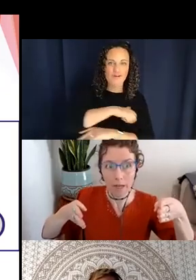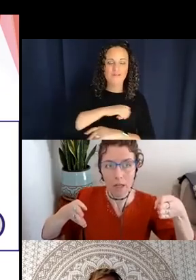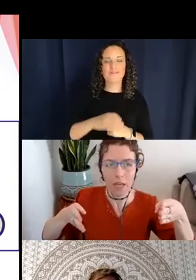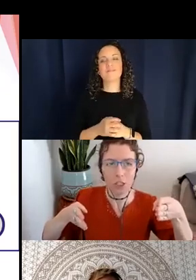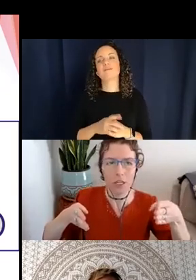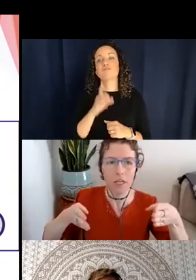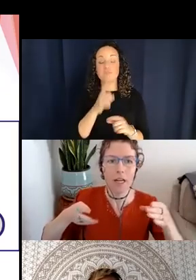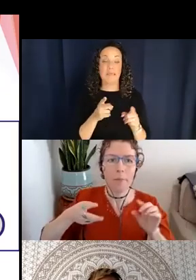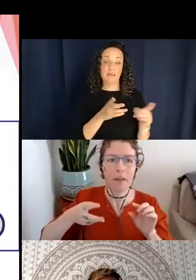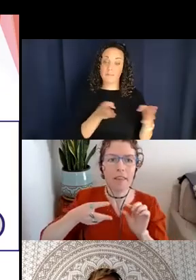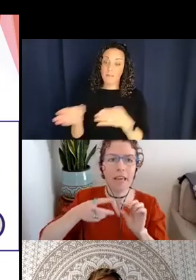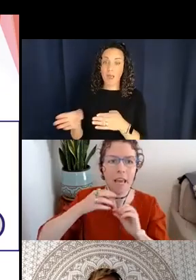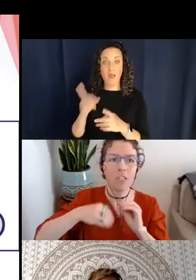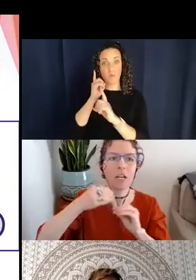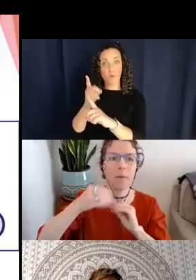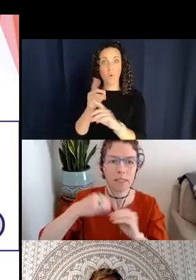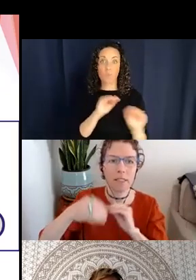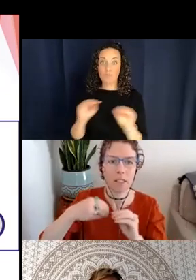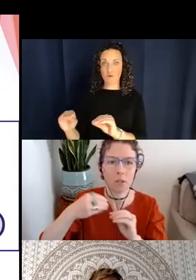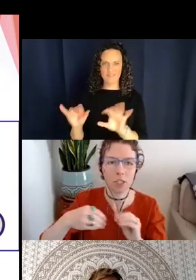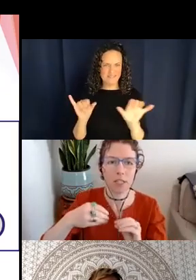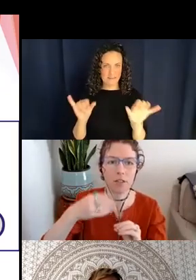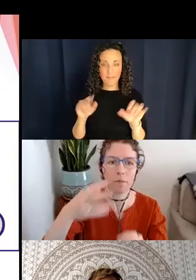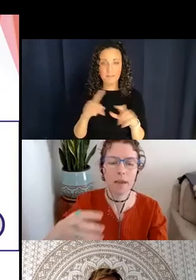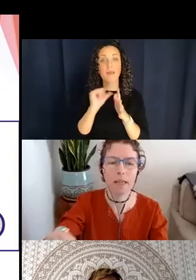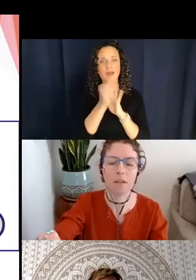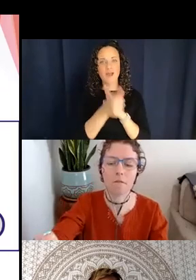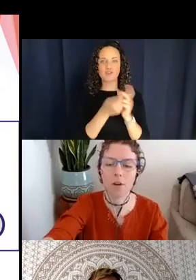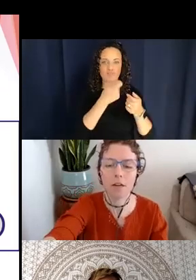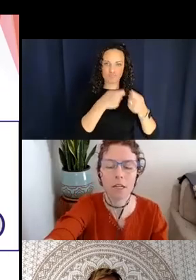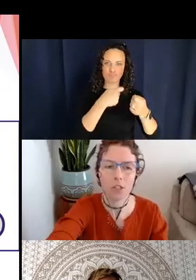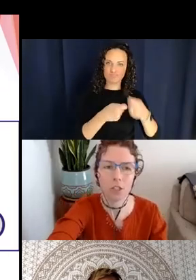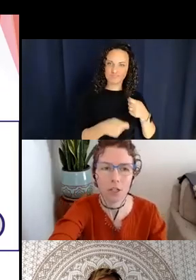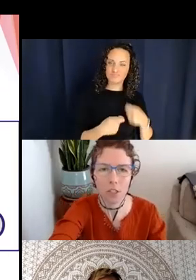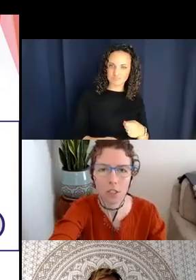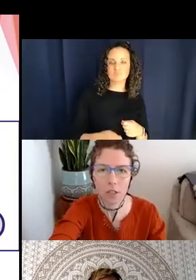and location, but then the hand shape basically switches out to make different constructional